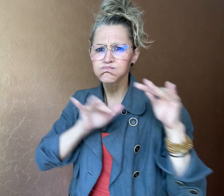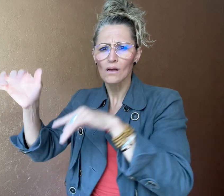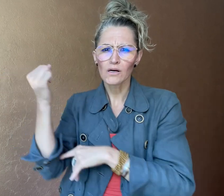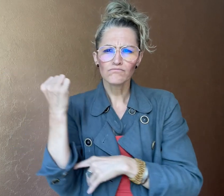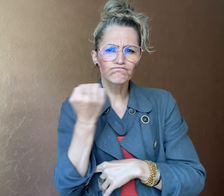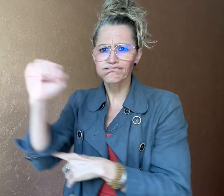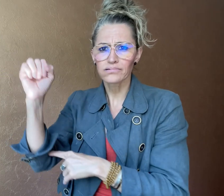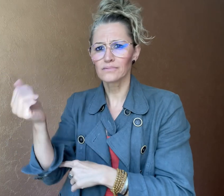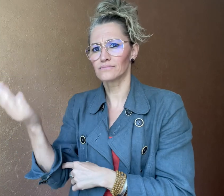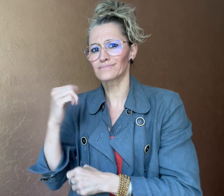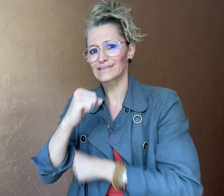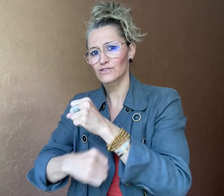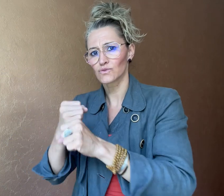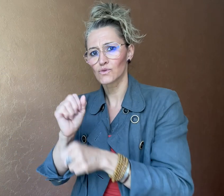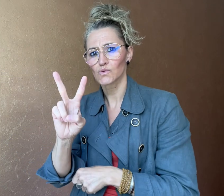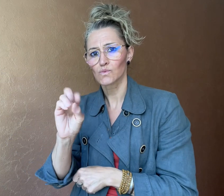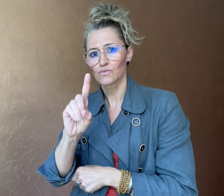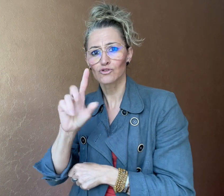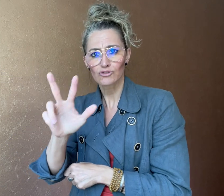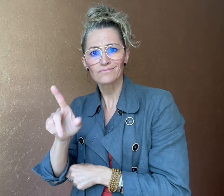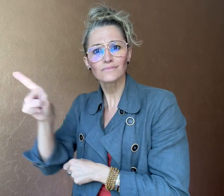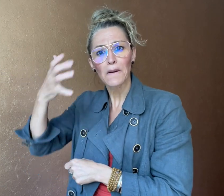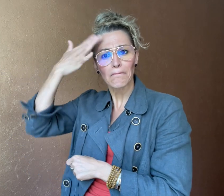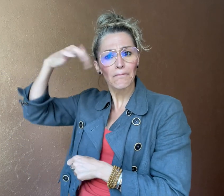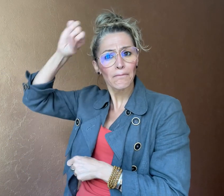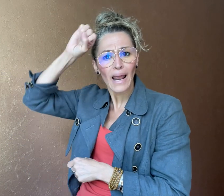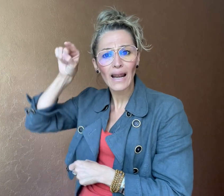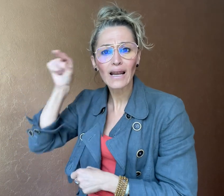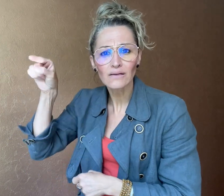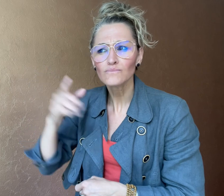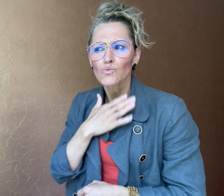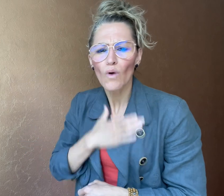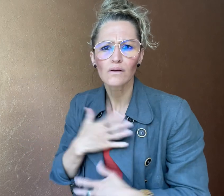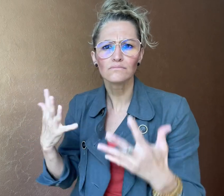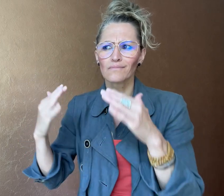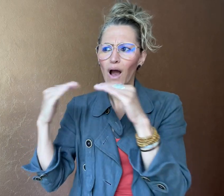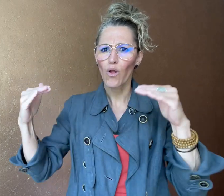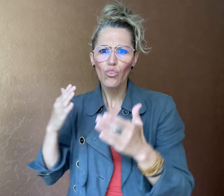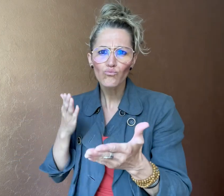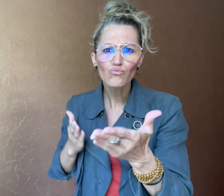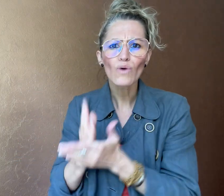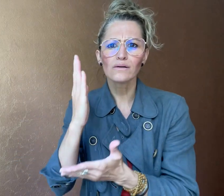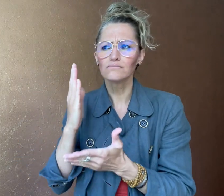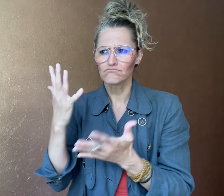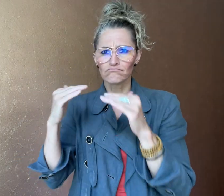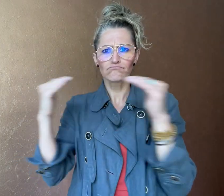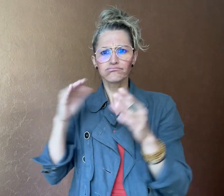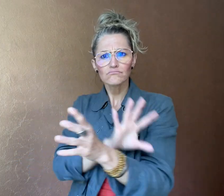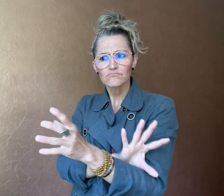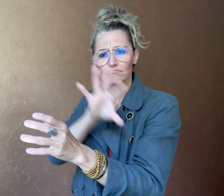in Berlin for equal rights and participation in German